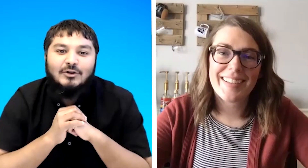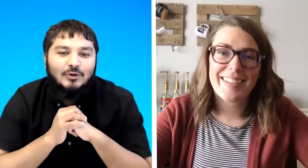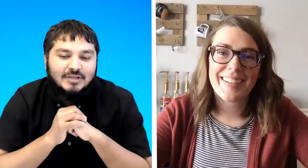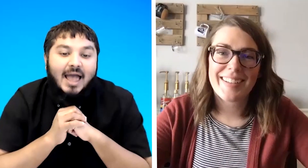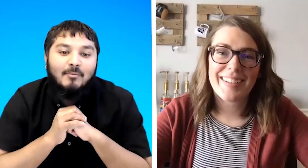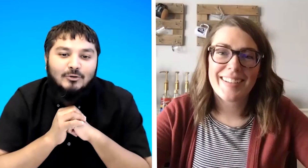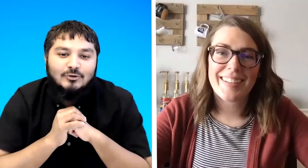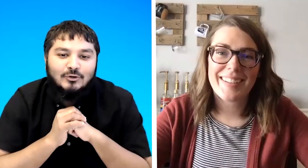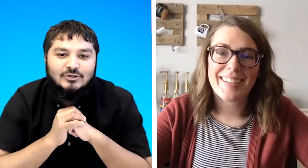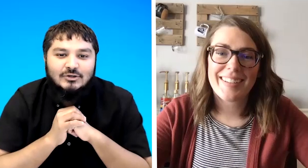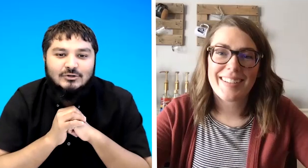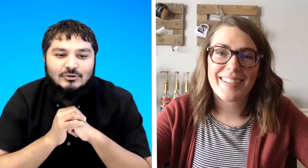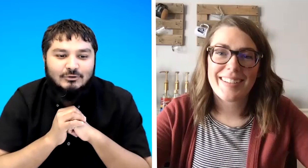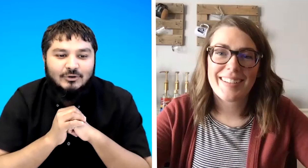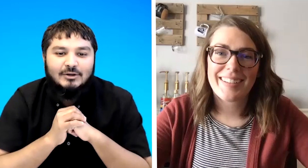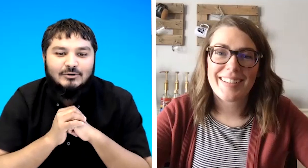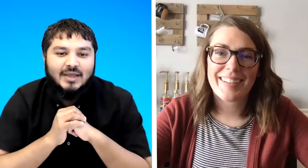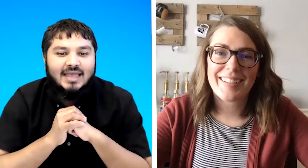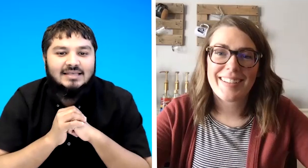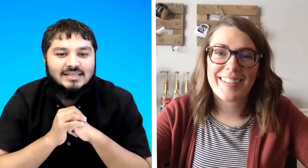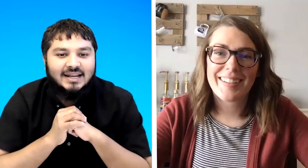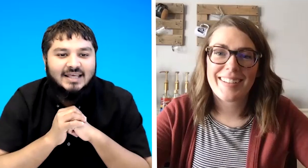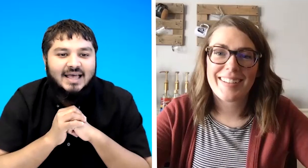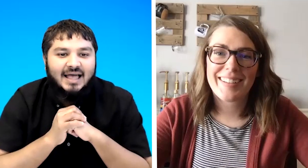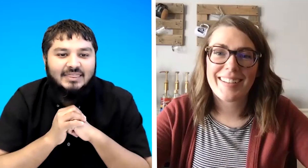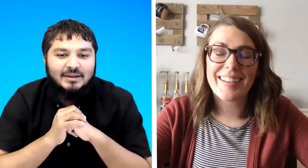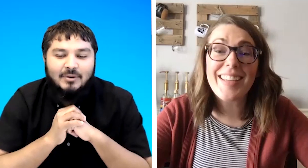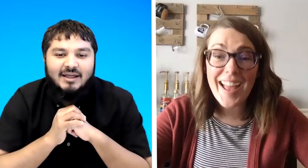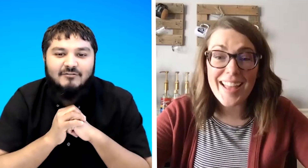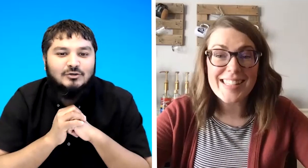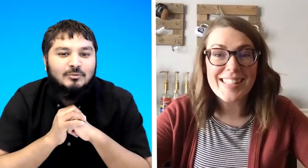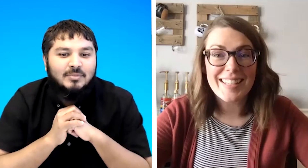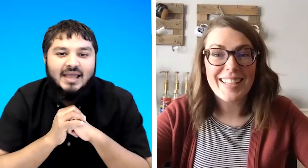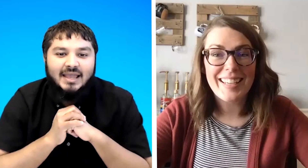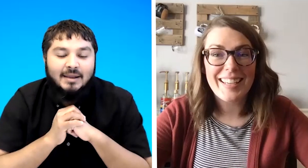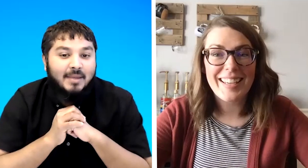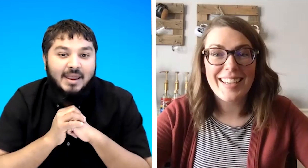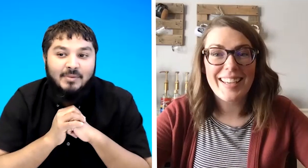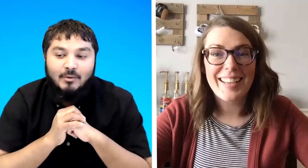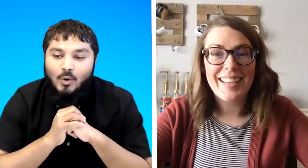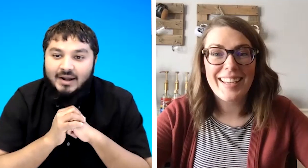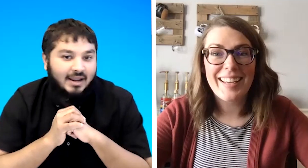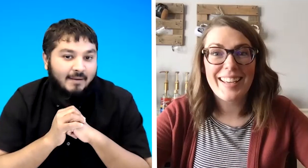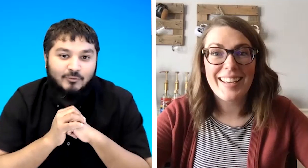a lot i'm going to continue to look into asl and then you meet again maybe one day i'm not